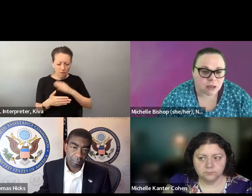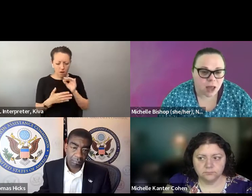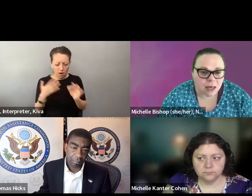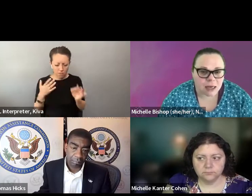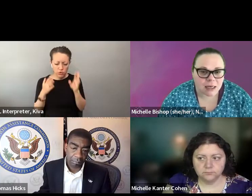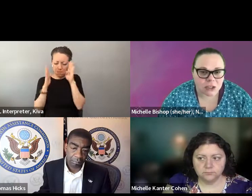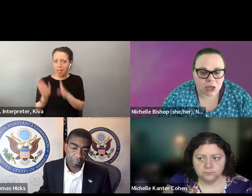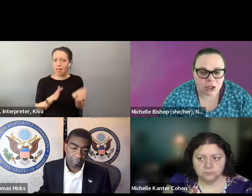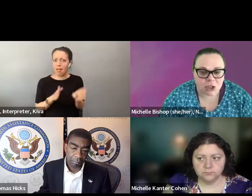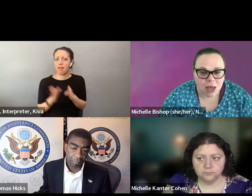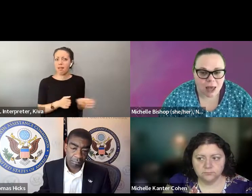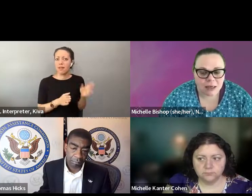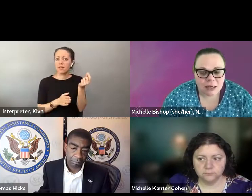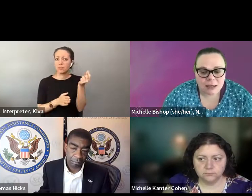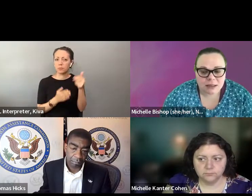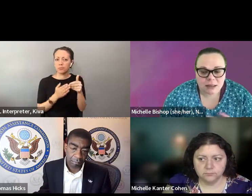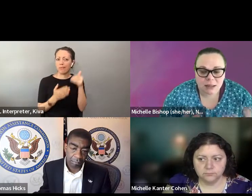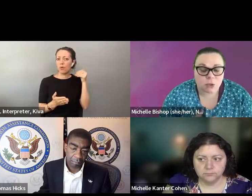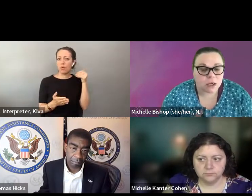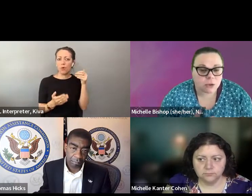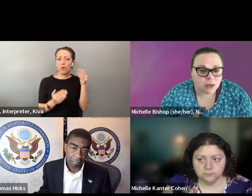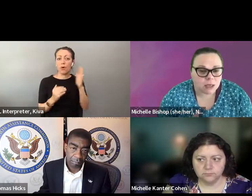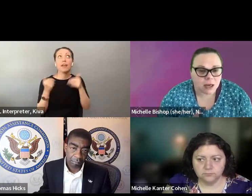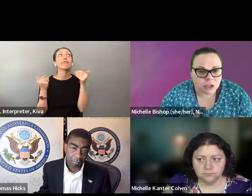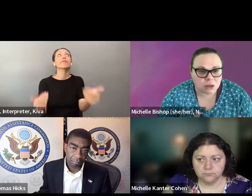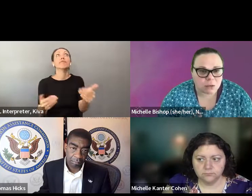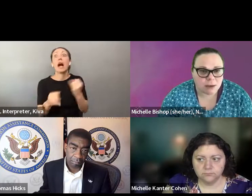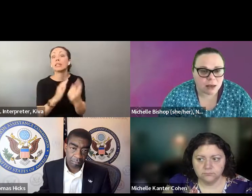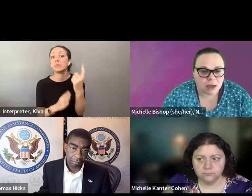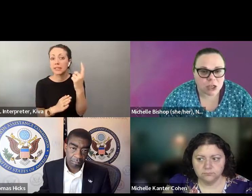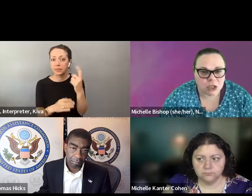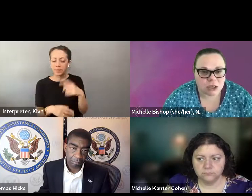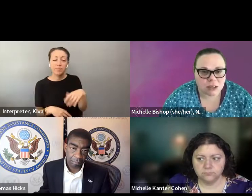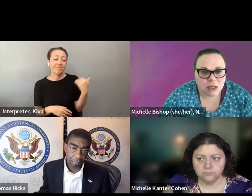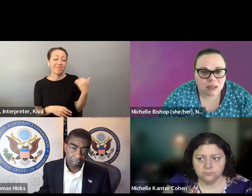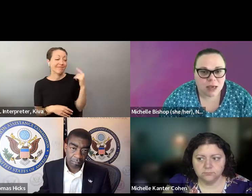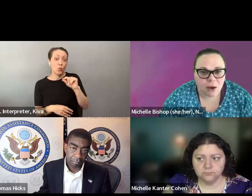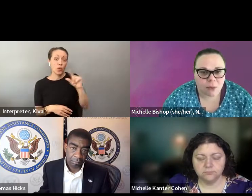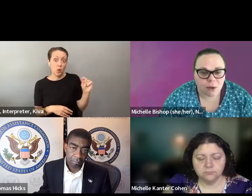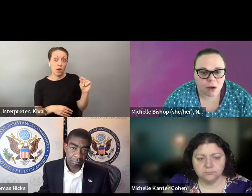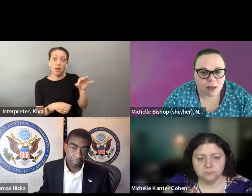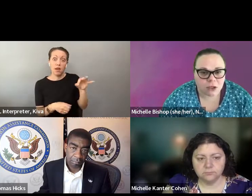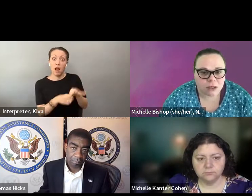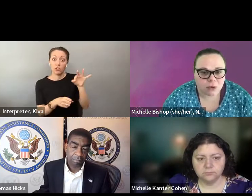Talk to your local elections office to make sure you know exactly what options are going to be available to you, and whether or not you're pulling place is going to be accessible for you, based on your disability and really researching that information and making a plan to vote ahead of time because it it differs a to vote ahead of time because it differs a lot, and it's lot, and it's changed a lot since the twenty-twenty election.